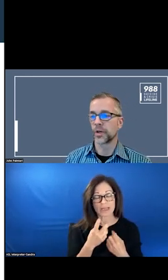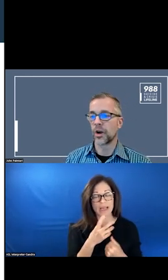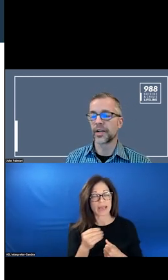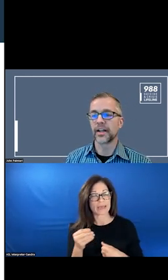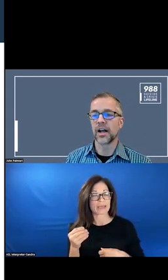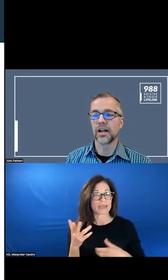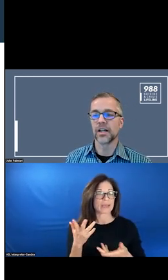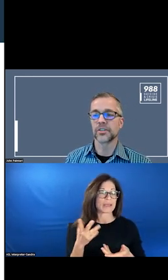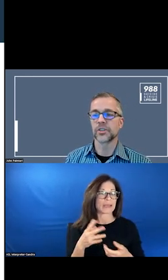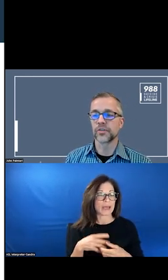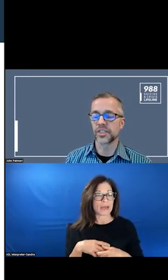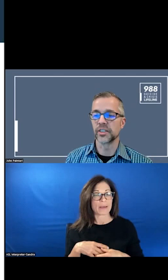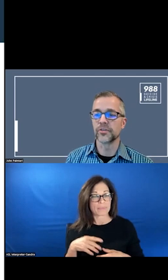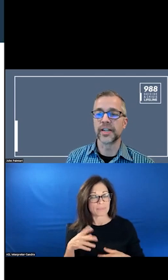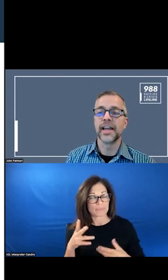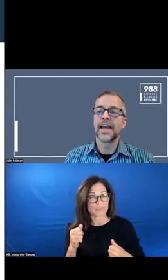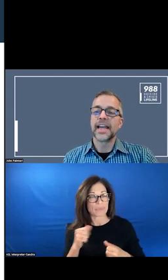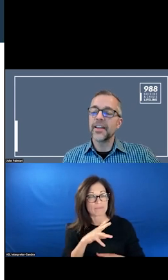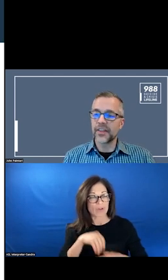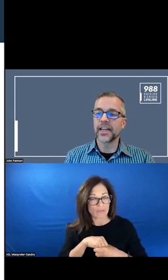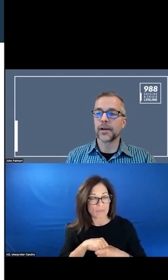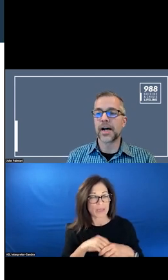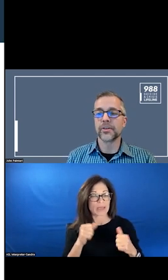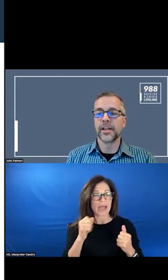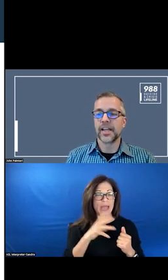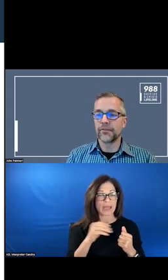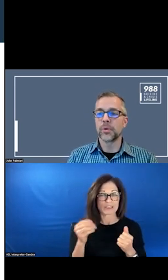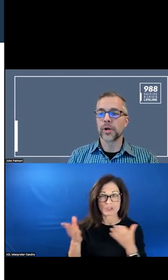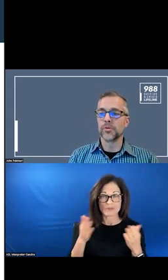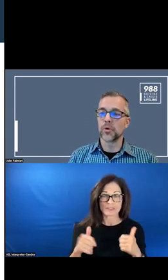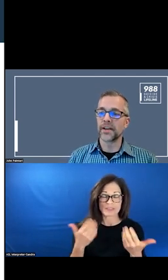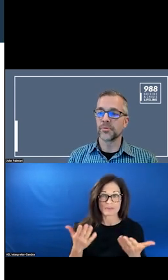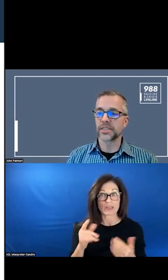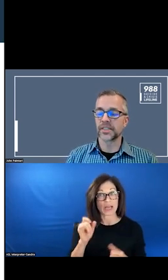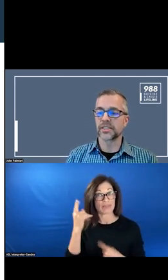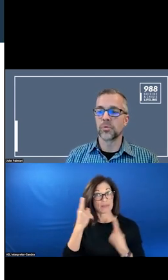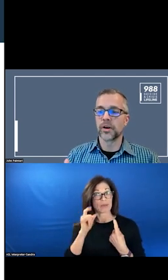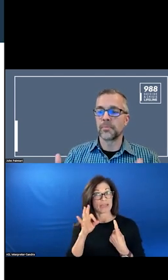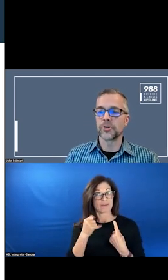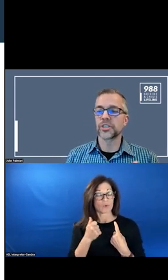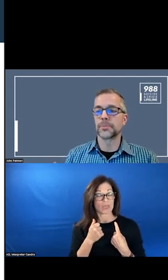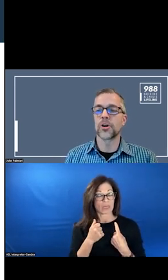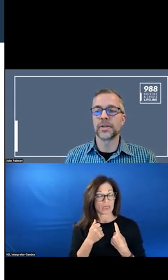DEPARTMENT AND SERVICE DELIVERY AND IF WE ARE MOVING AWAY FROM THE DEPARTMENT